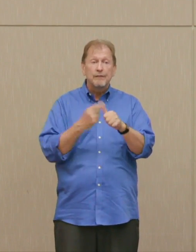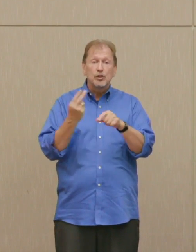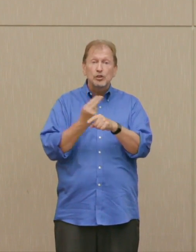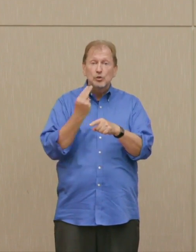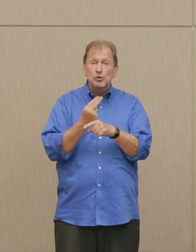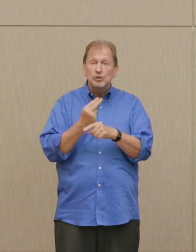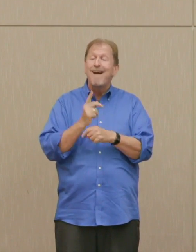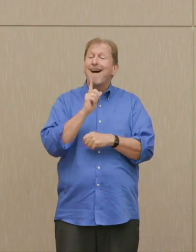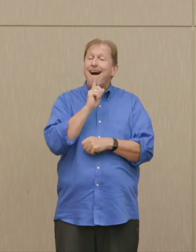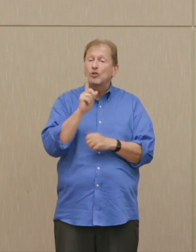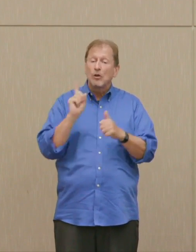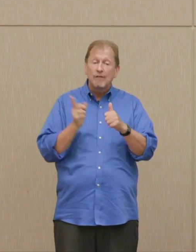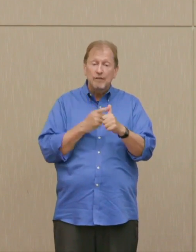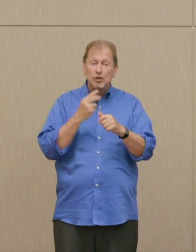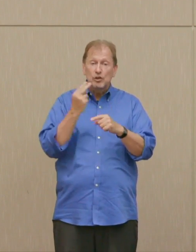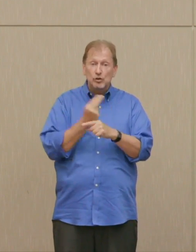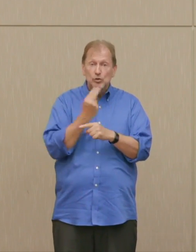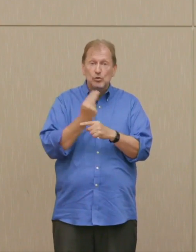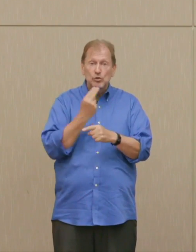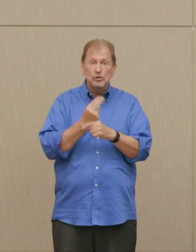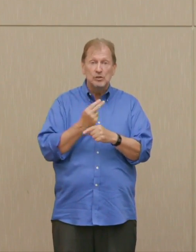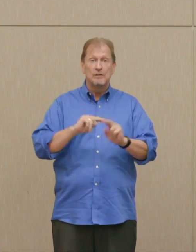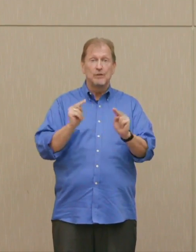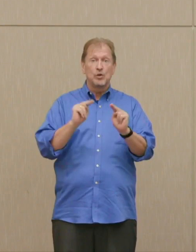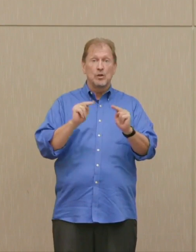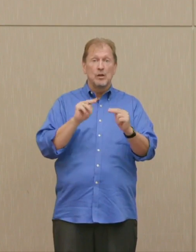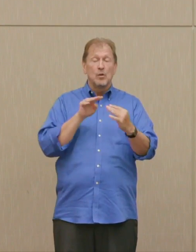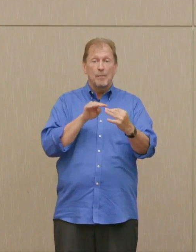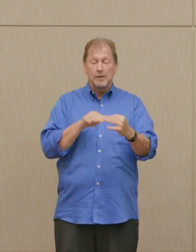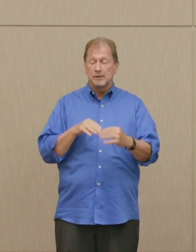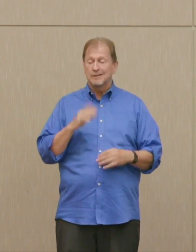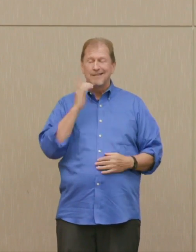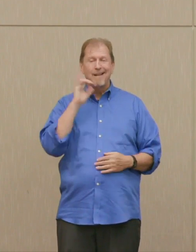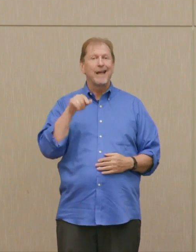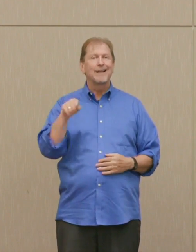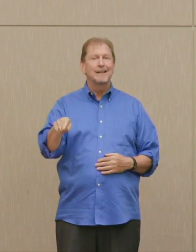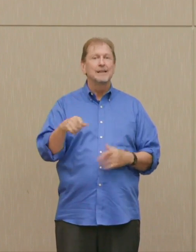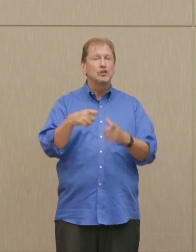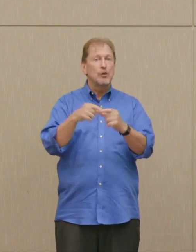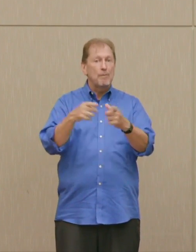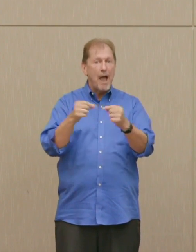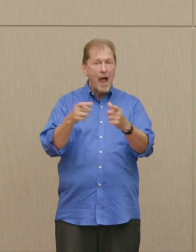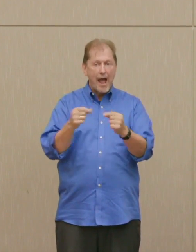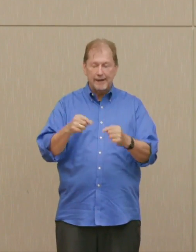actual first use, as in Hiroshima, which was against a non-nuclear state, could serve any